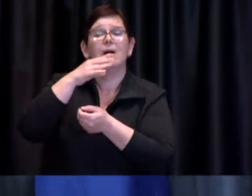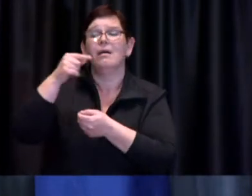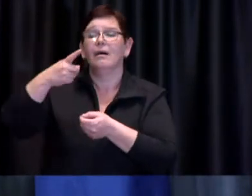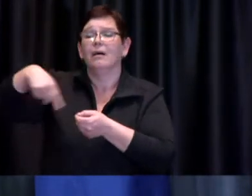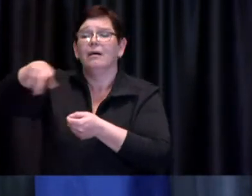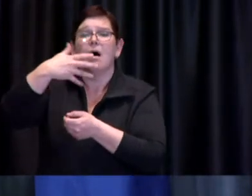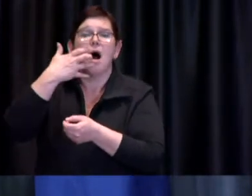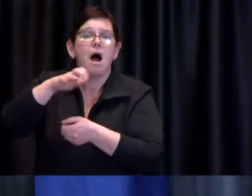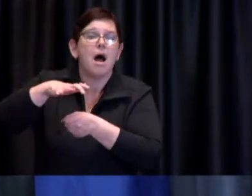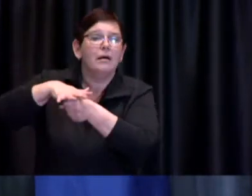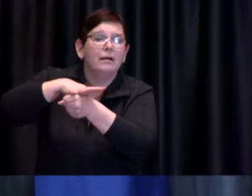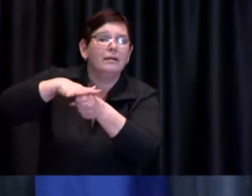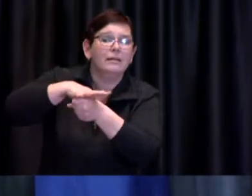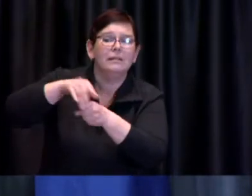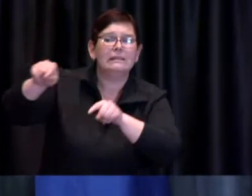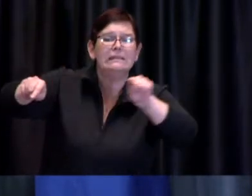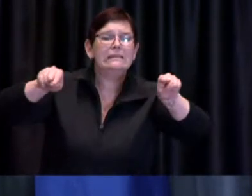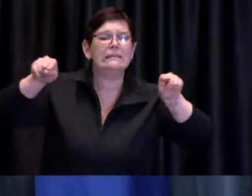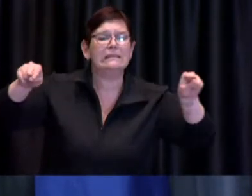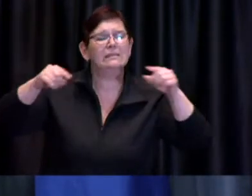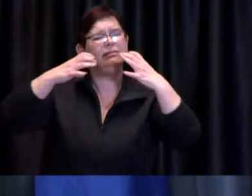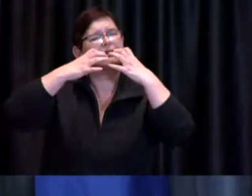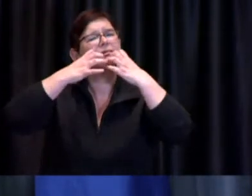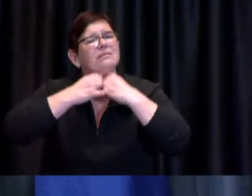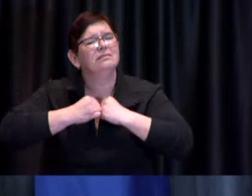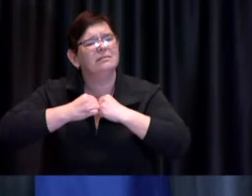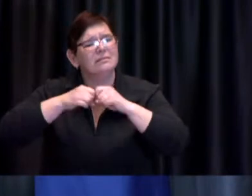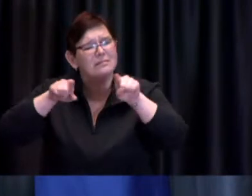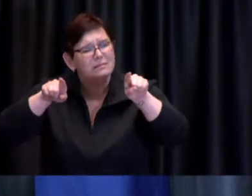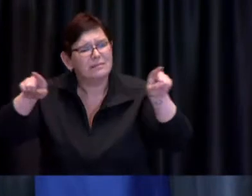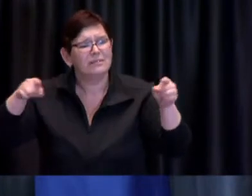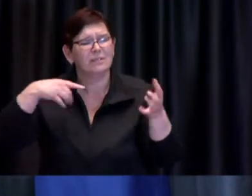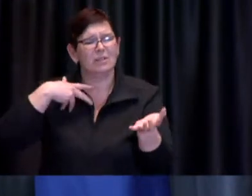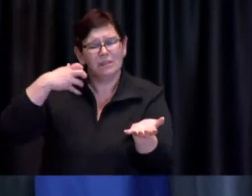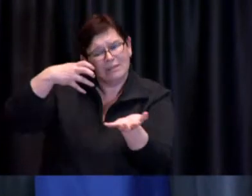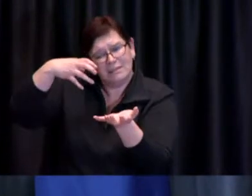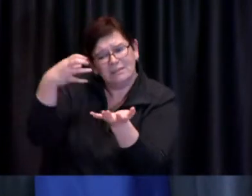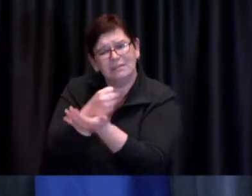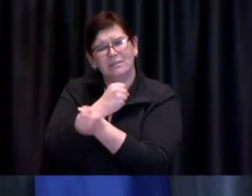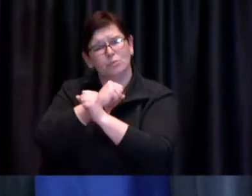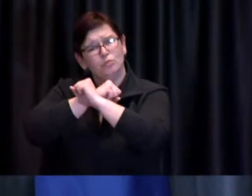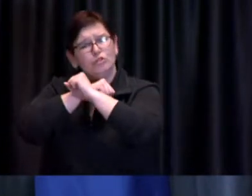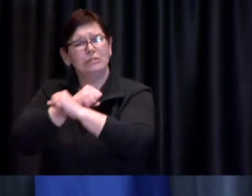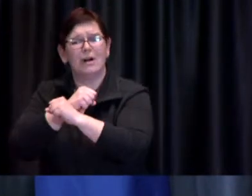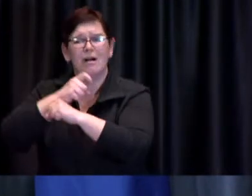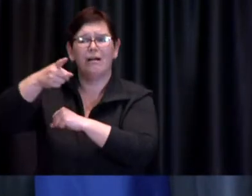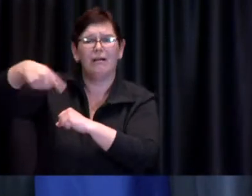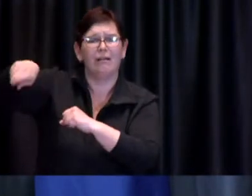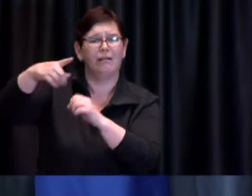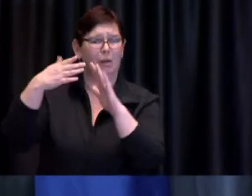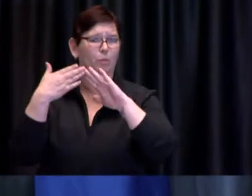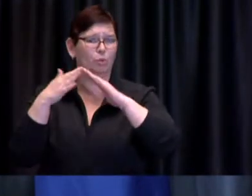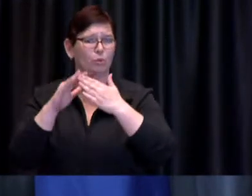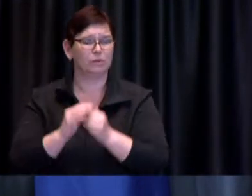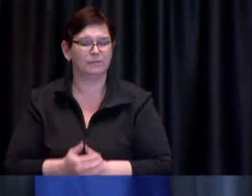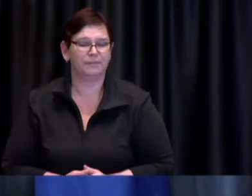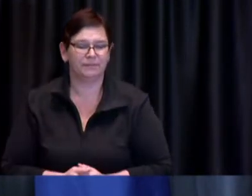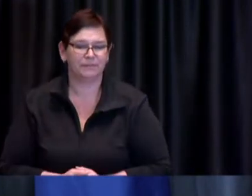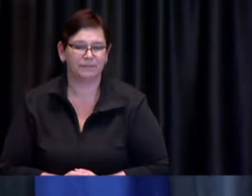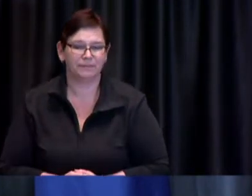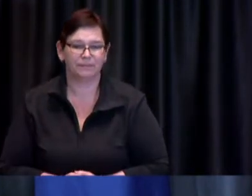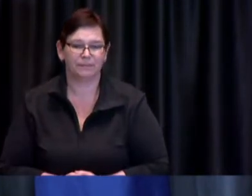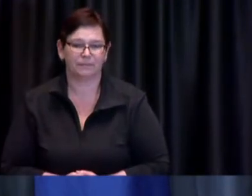value in terms of protecting our entire community out of the resources that we have available to us right now.